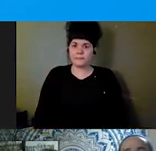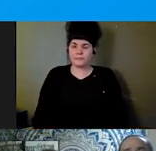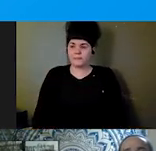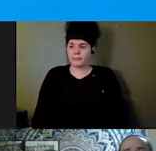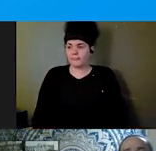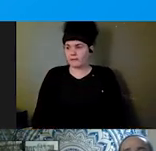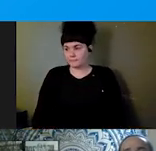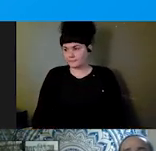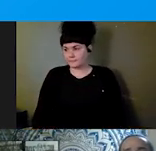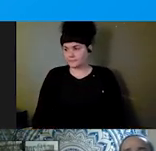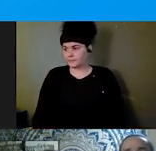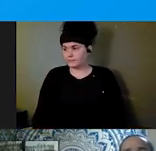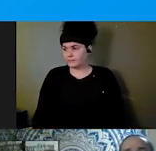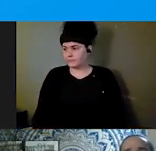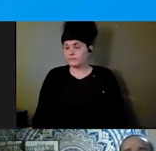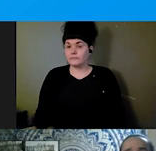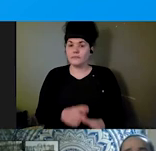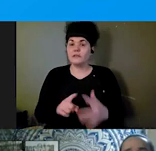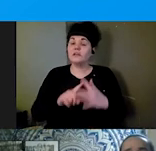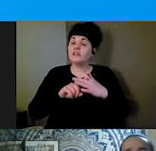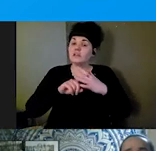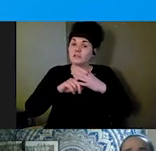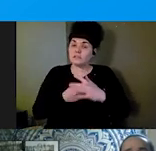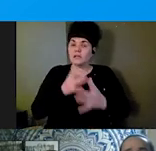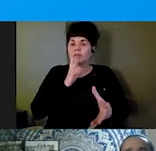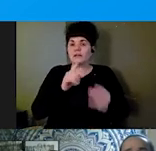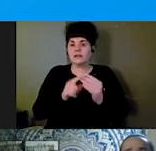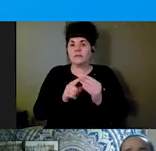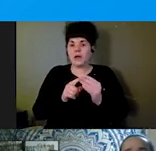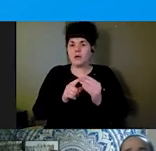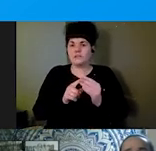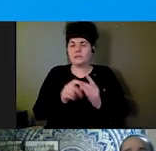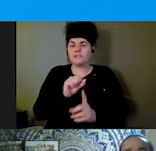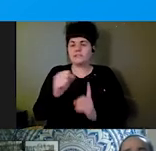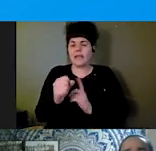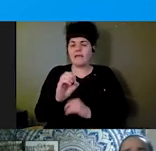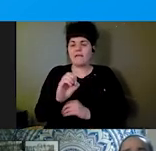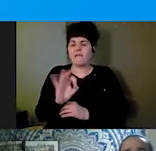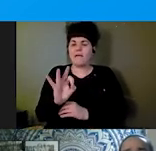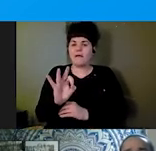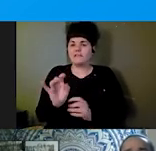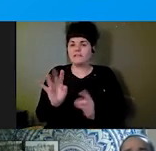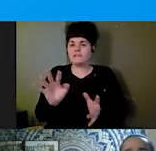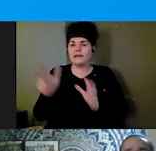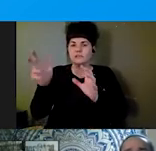sharing some of the state of disasters but really grounding us in some facts and how we